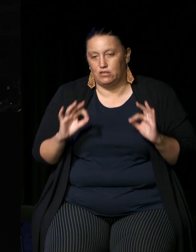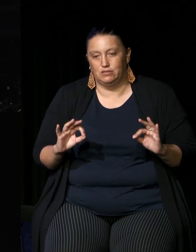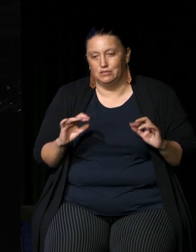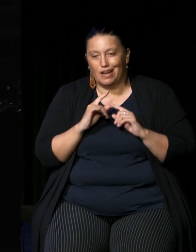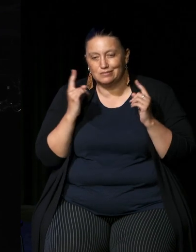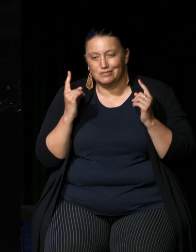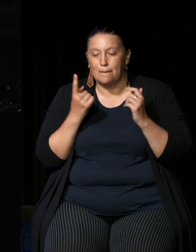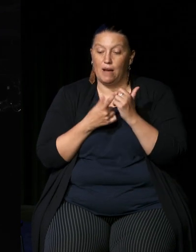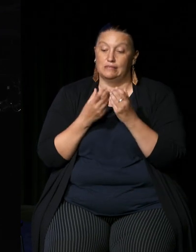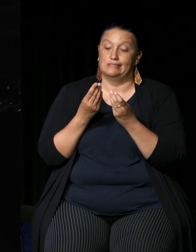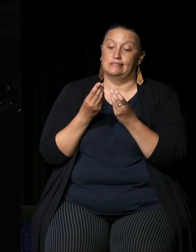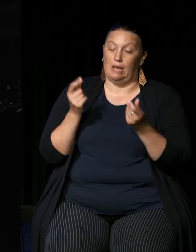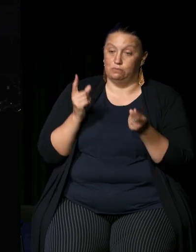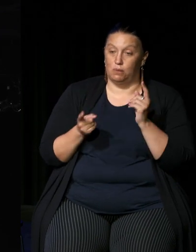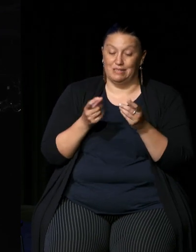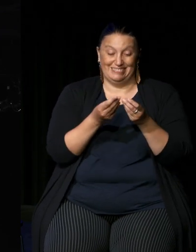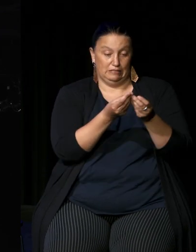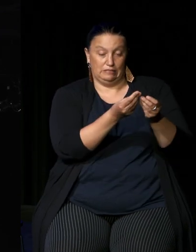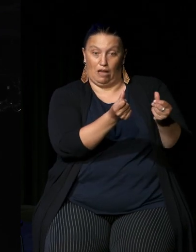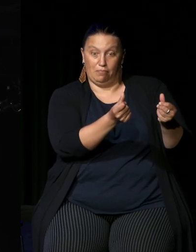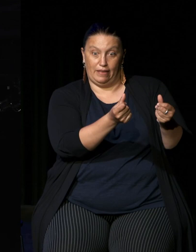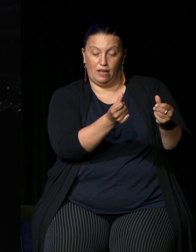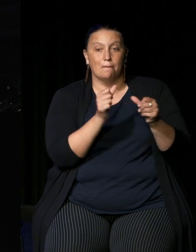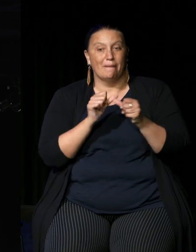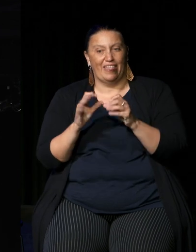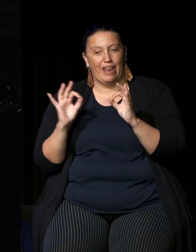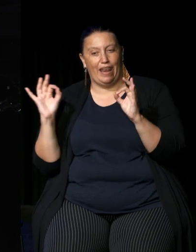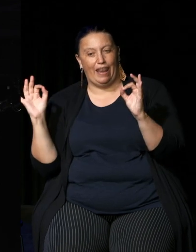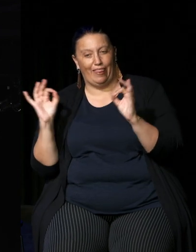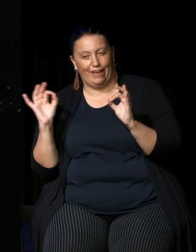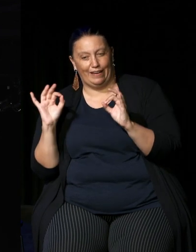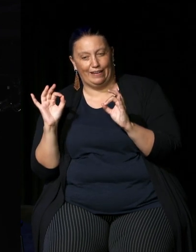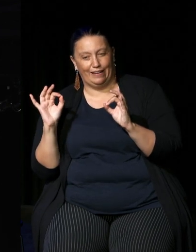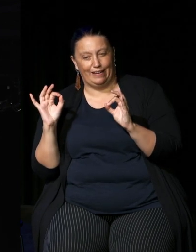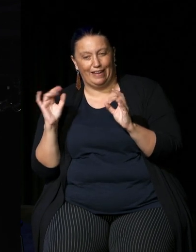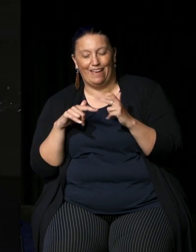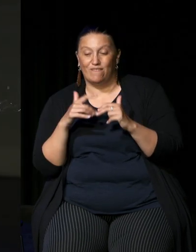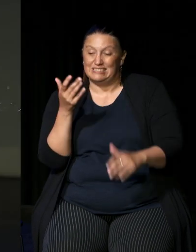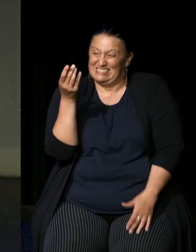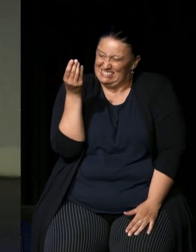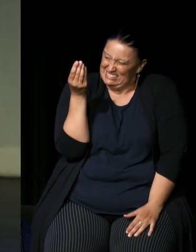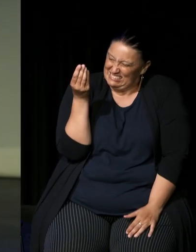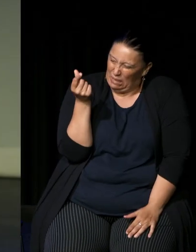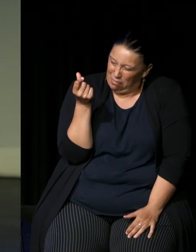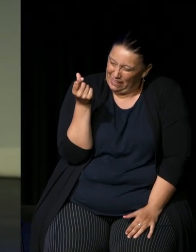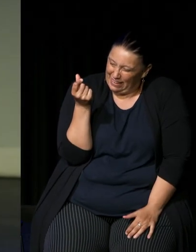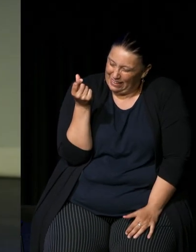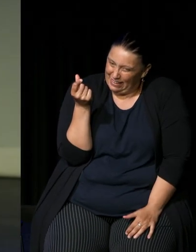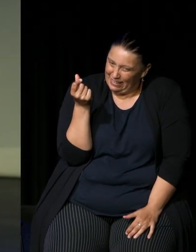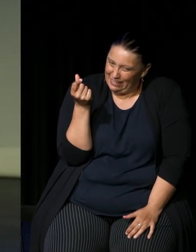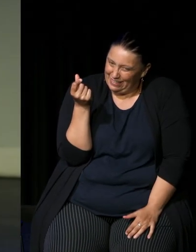something is better than nothing and if you have something then dare I use the word you